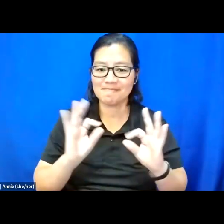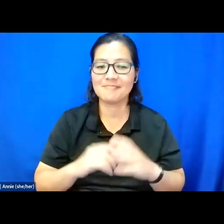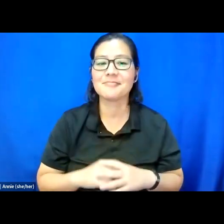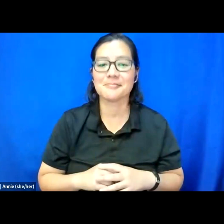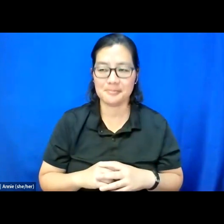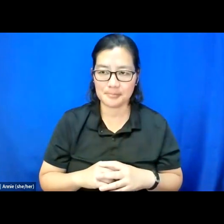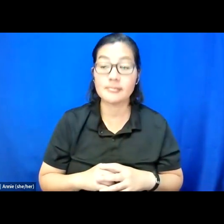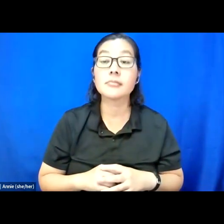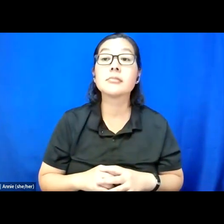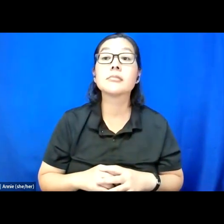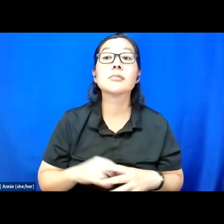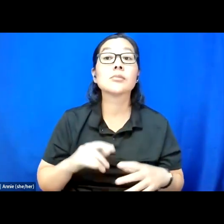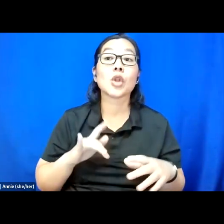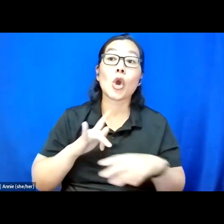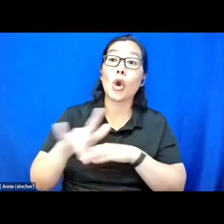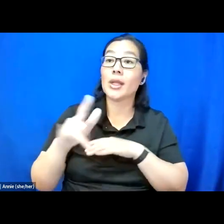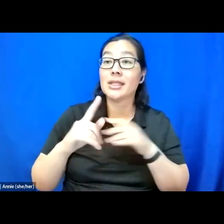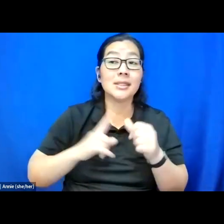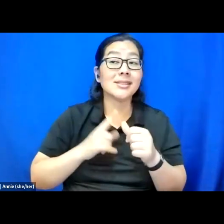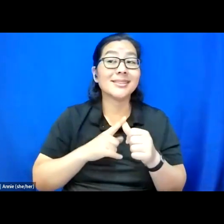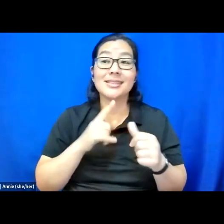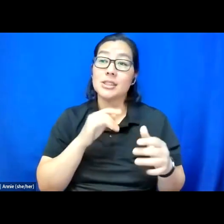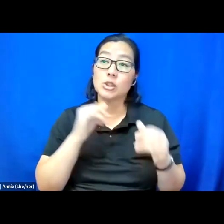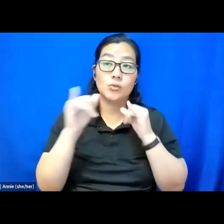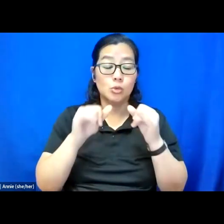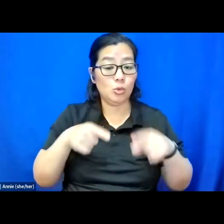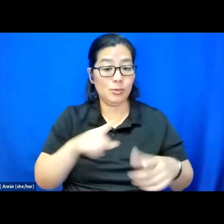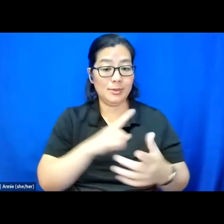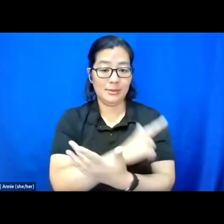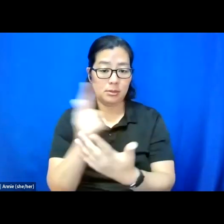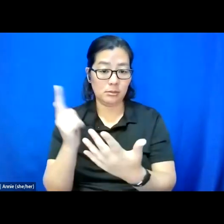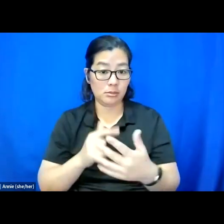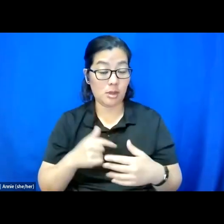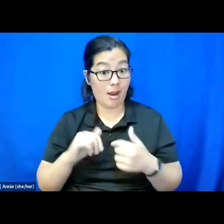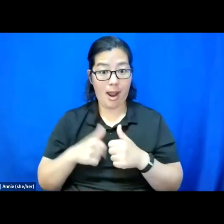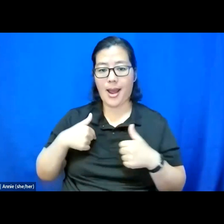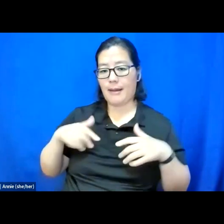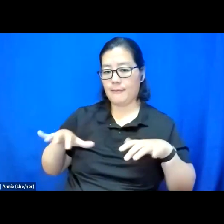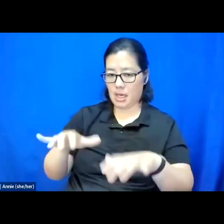The earliest interviews in this series have been conducted by me since 2013,